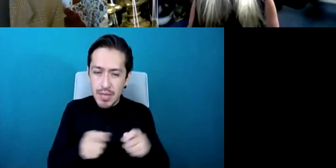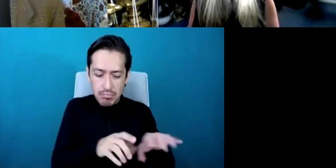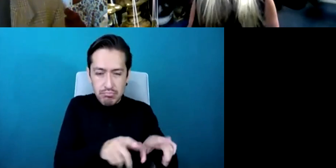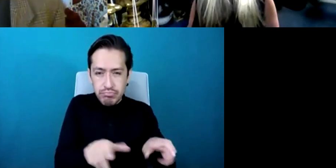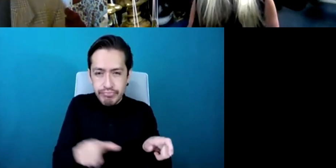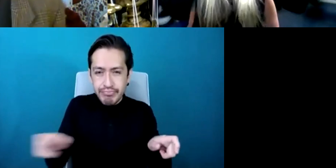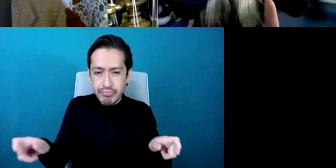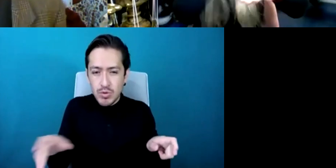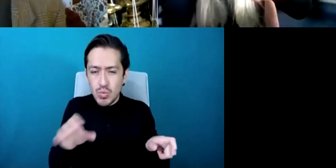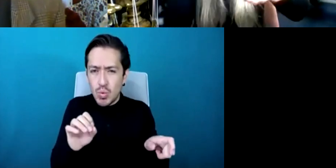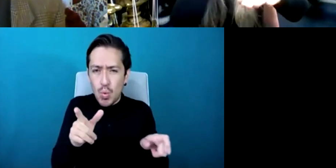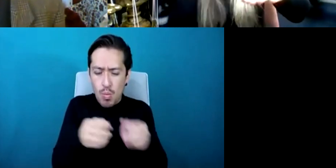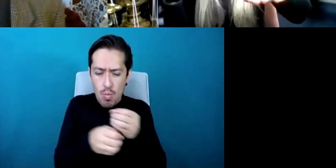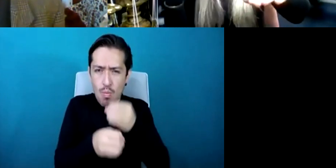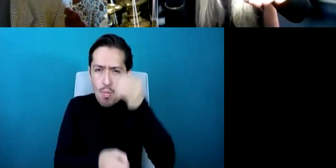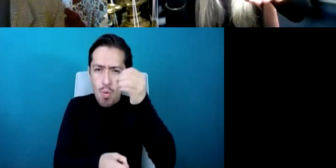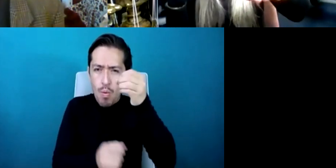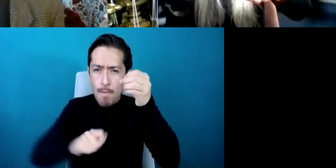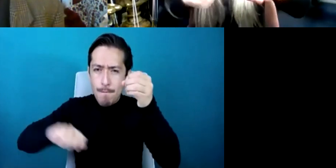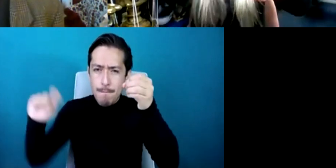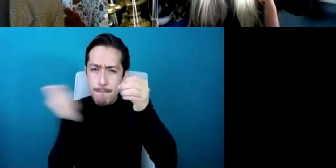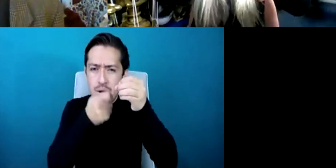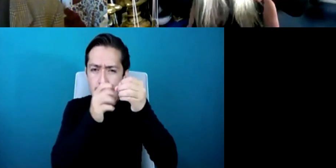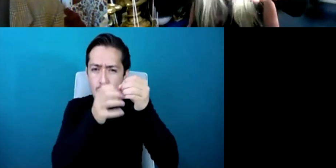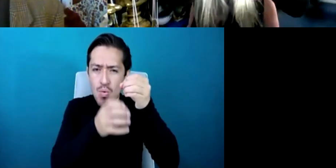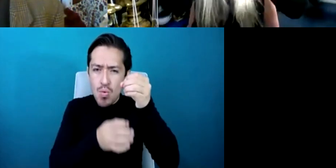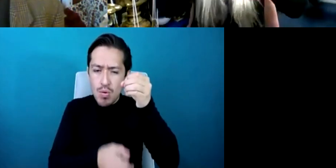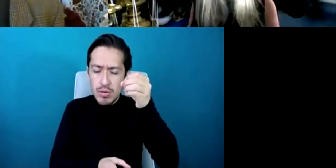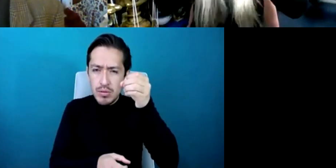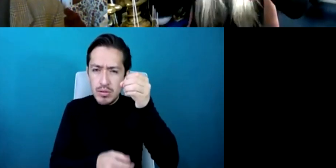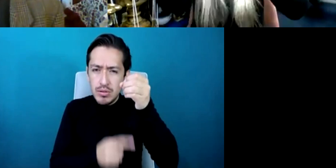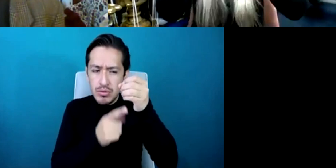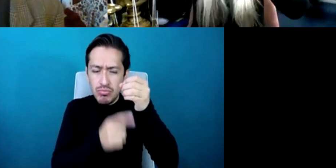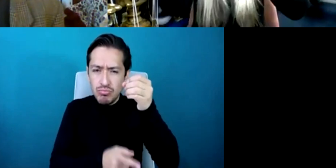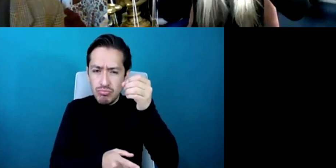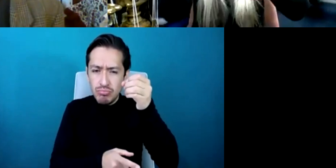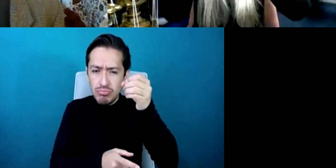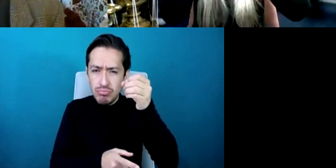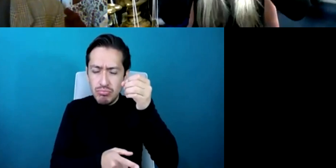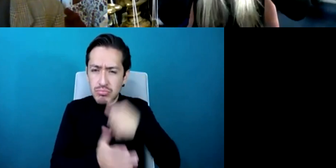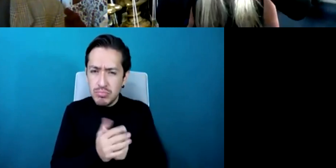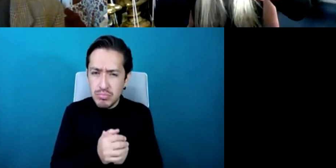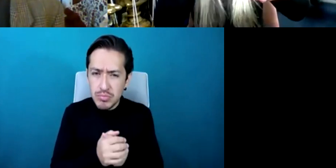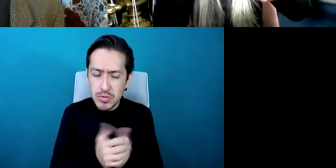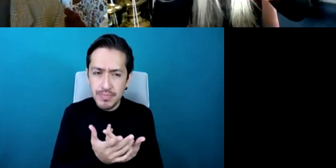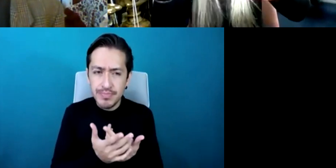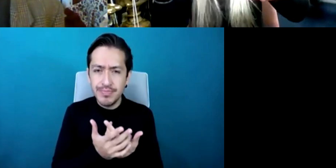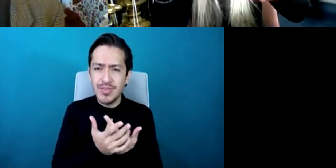on top it will be absolutely dead no matter how hard you strike that bar you'll still get the same